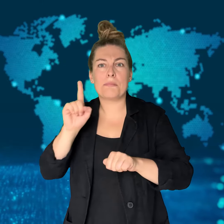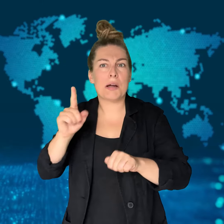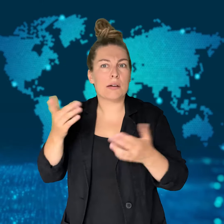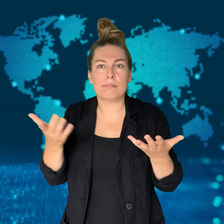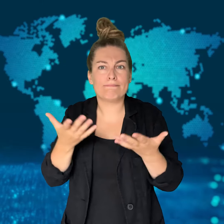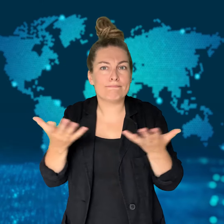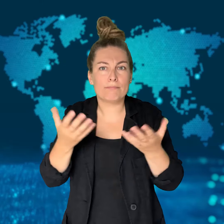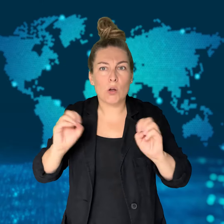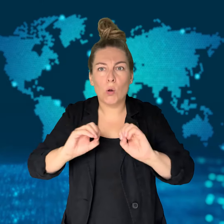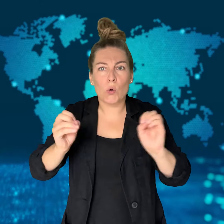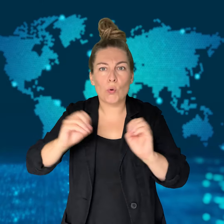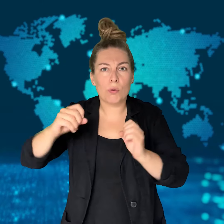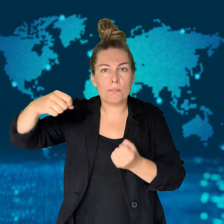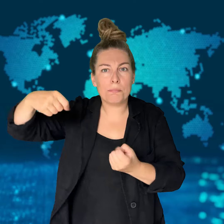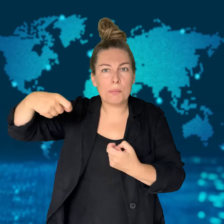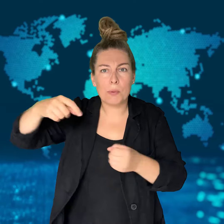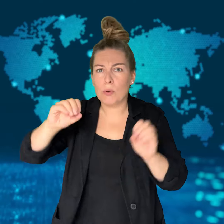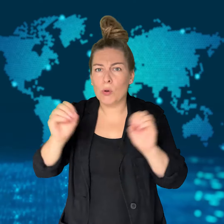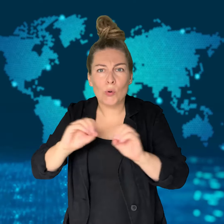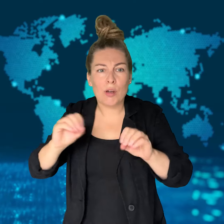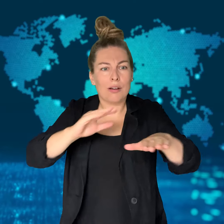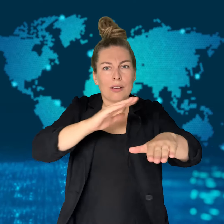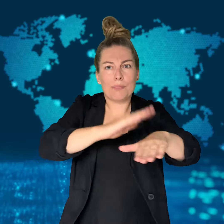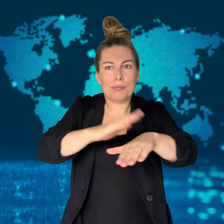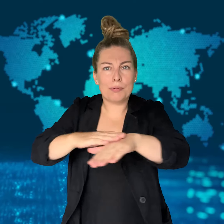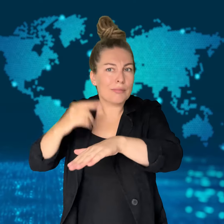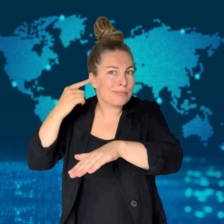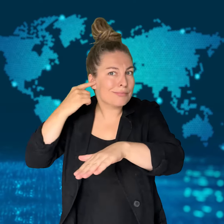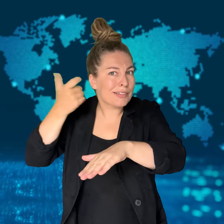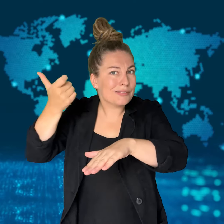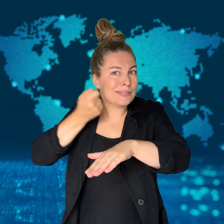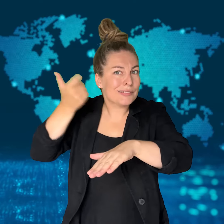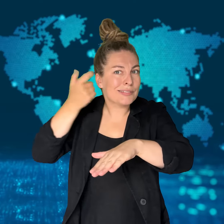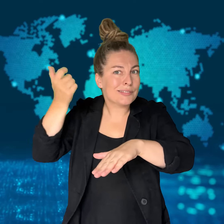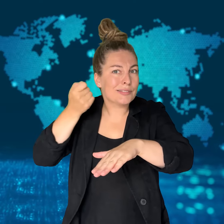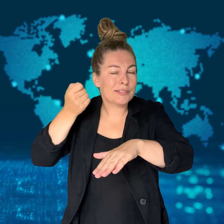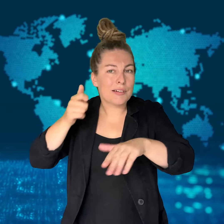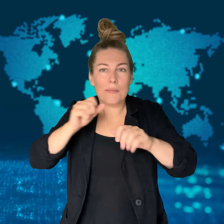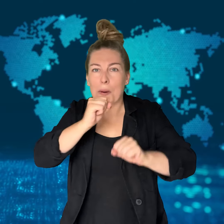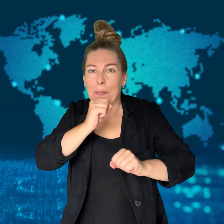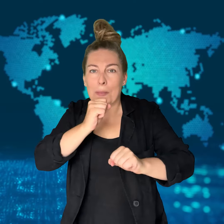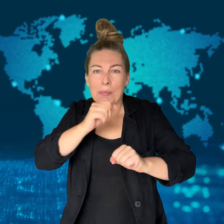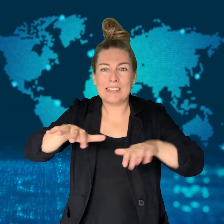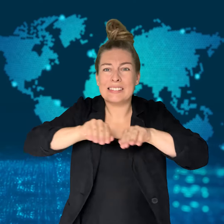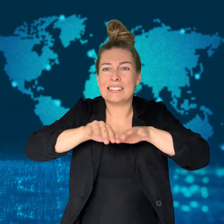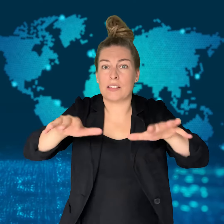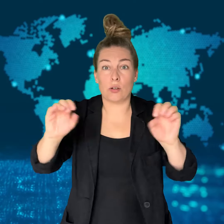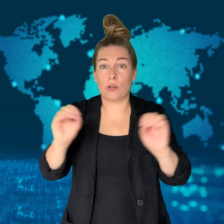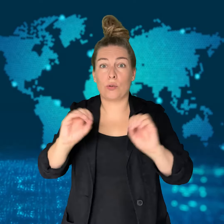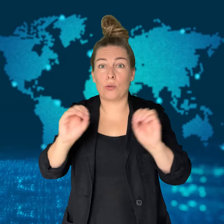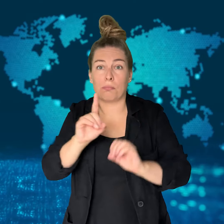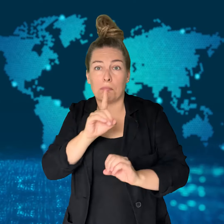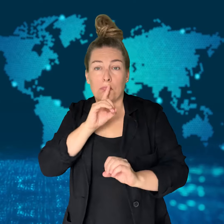This was blamed on "human error" which is being investigated.